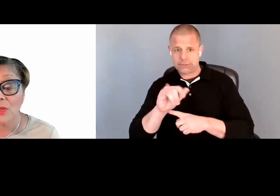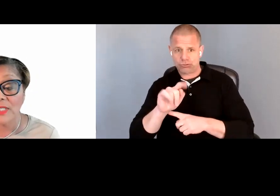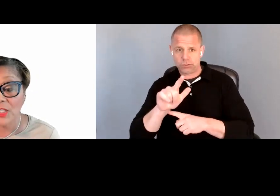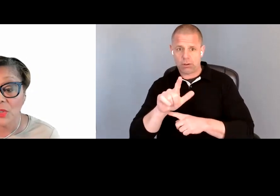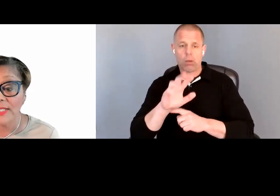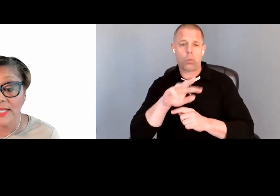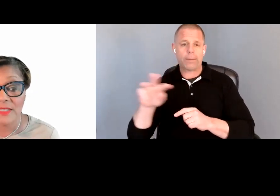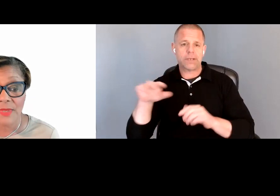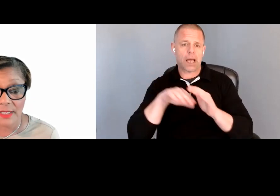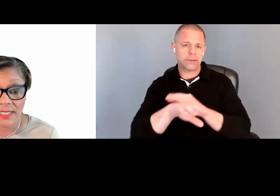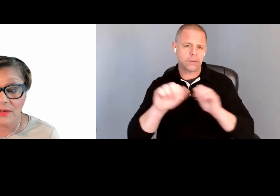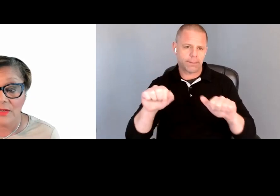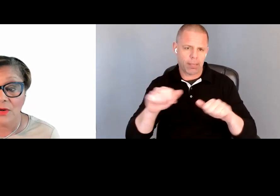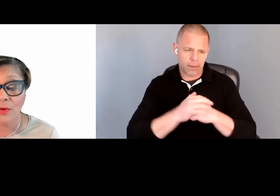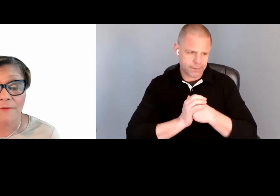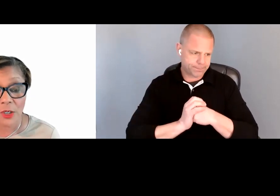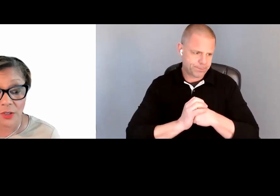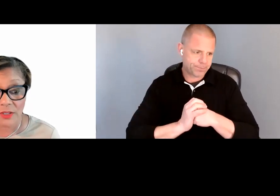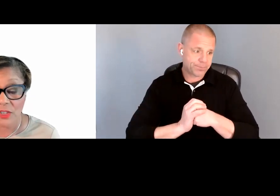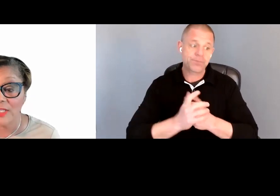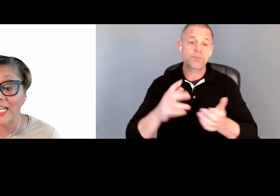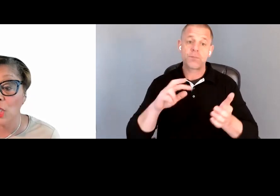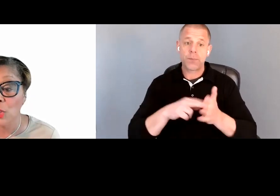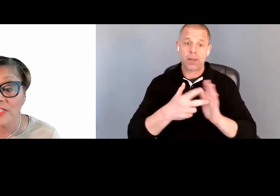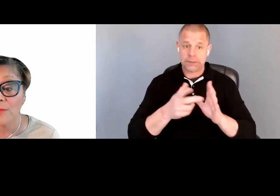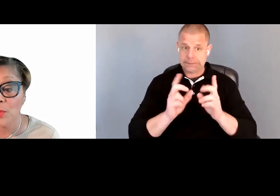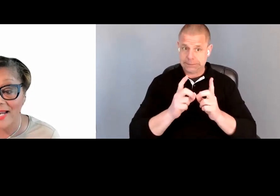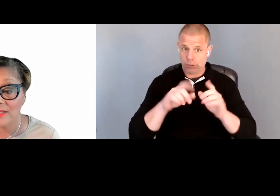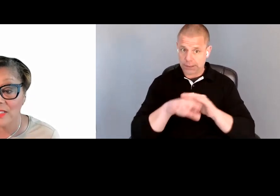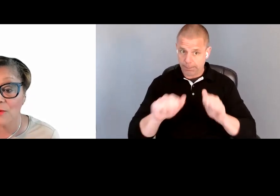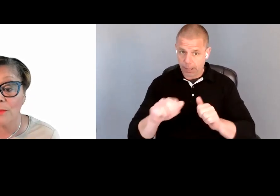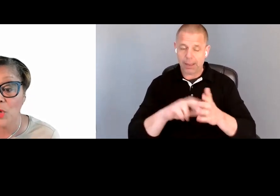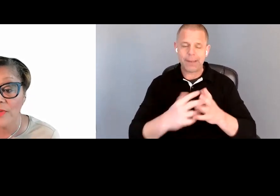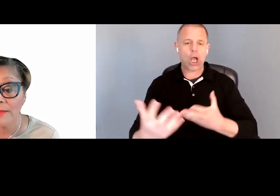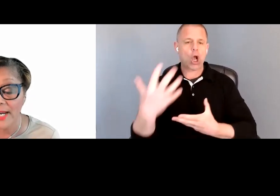So digital accessibility refers to the inclusive practice of removing